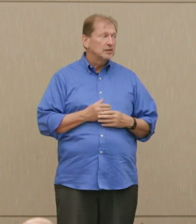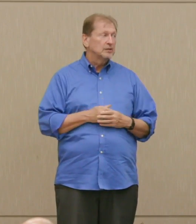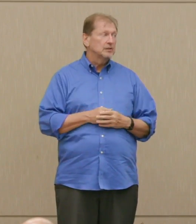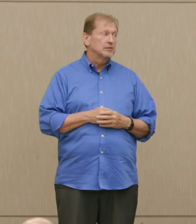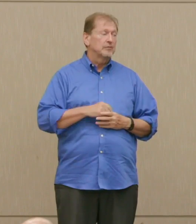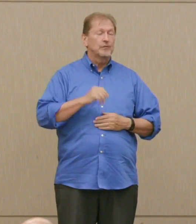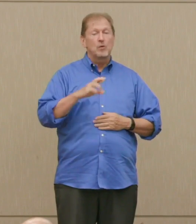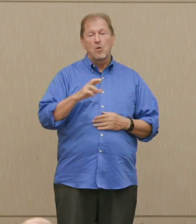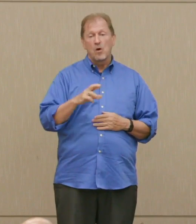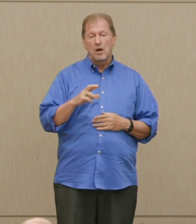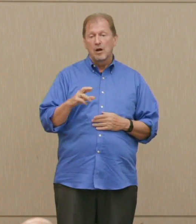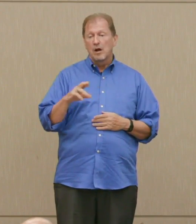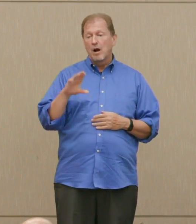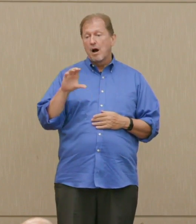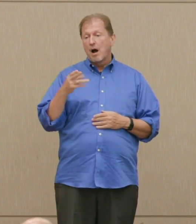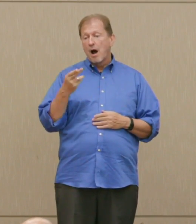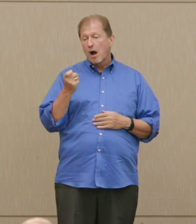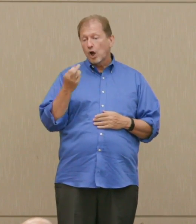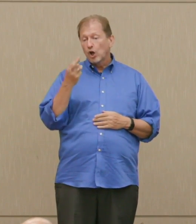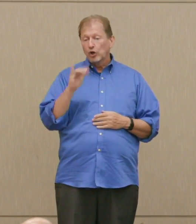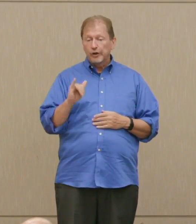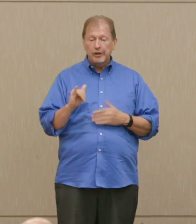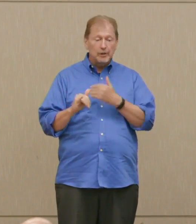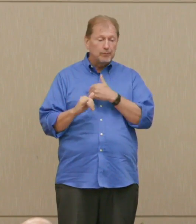or Poland or Czechoslovakia or East Germany.